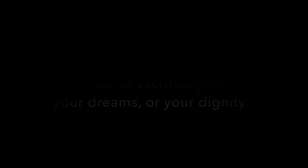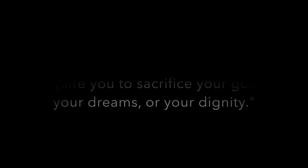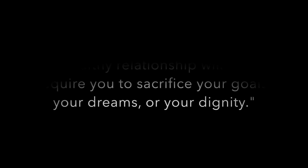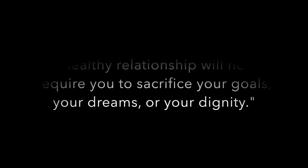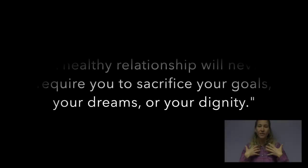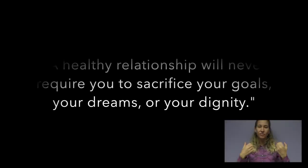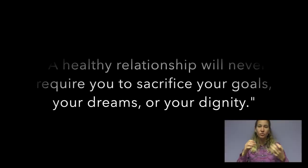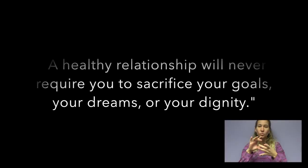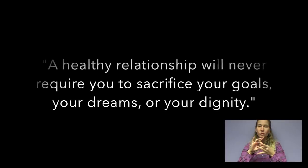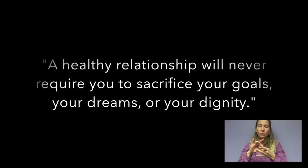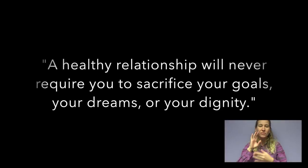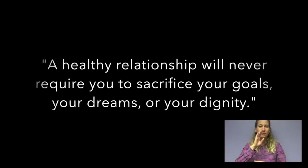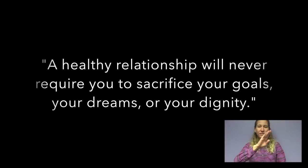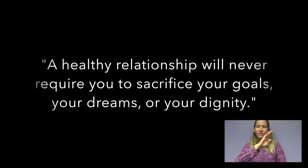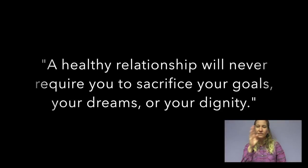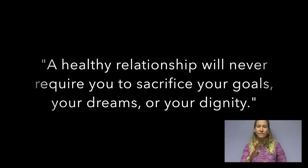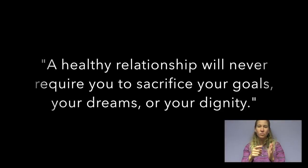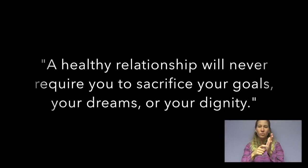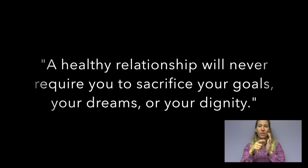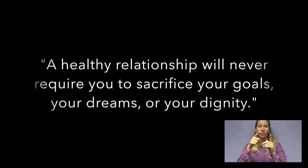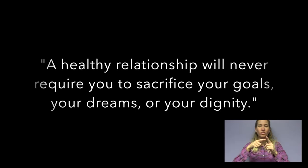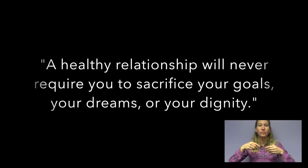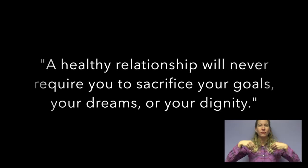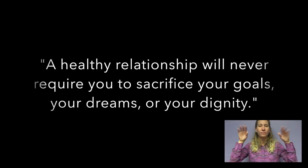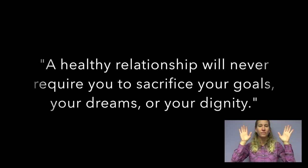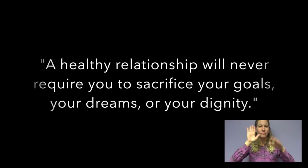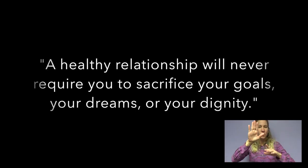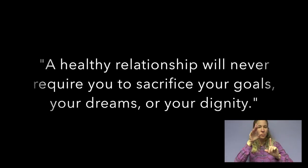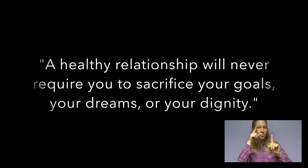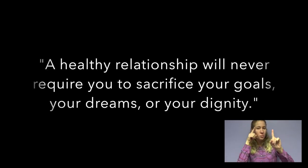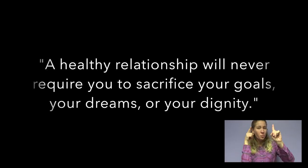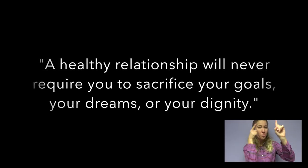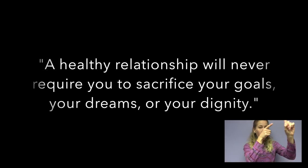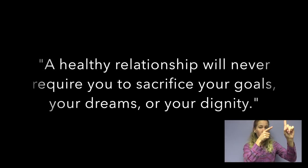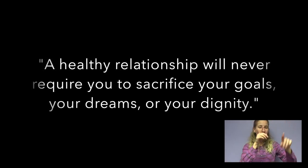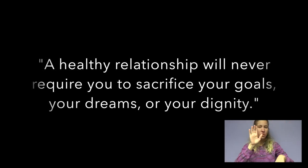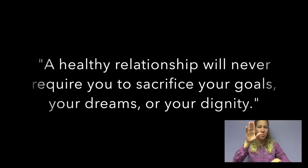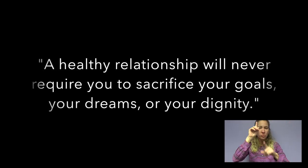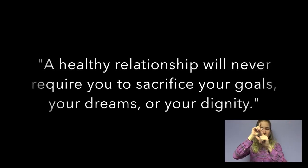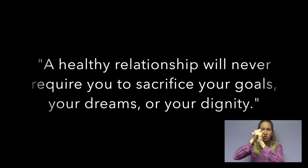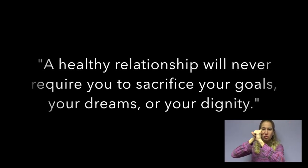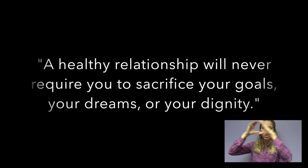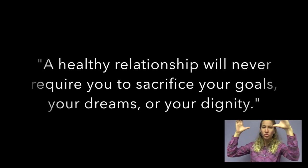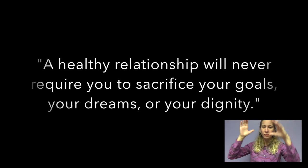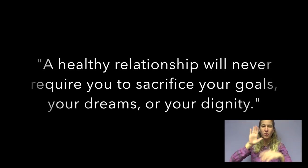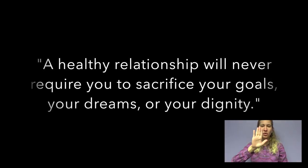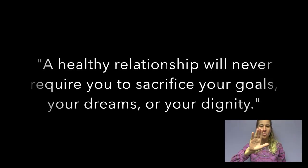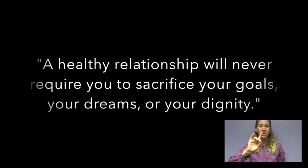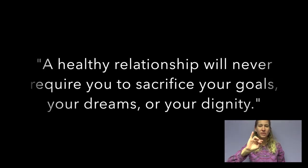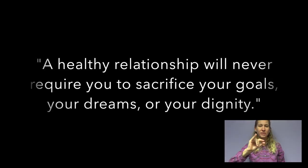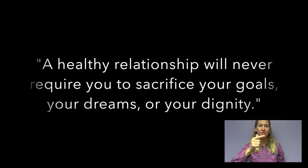"A healthy relationship will never require you to sacrifice your goals, your dreams, or your dignity."